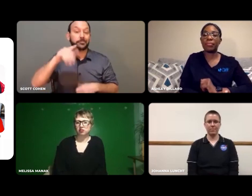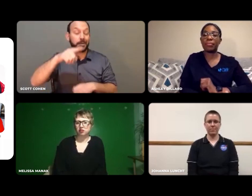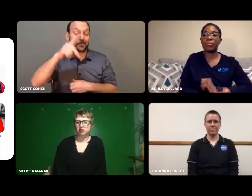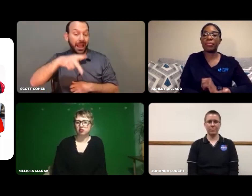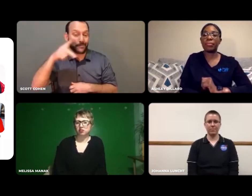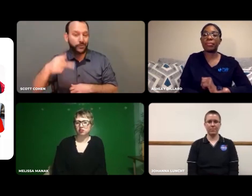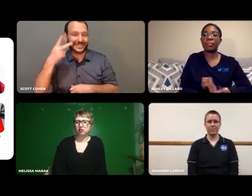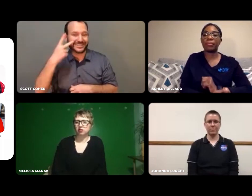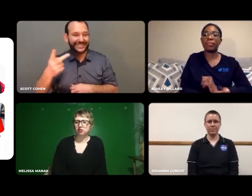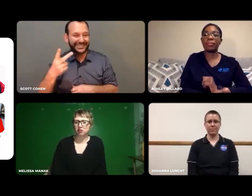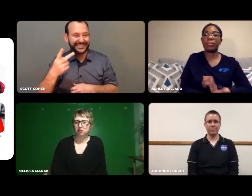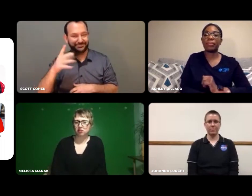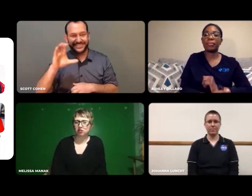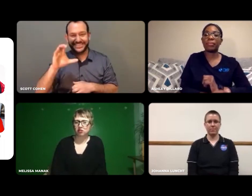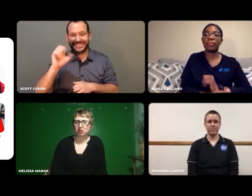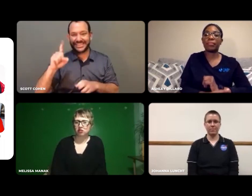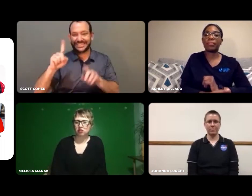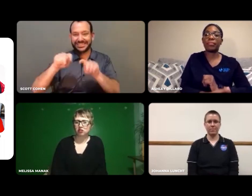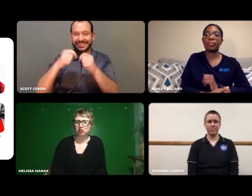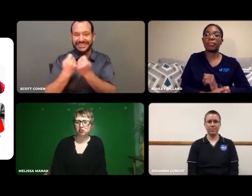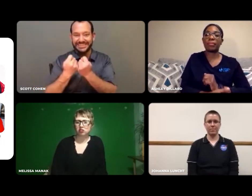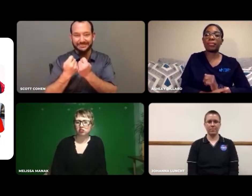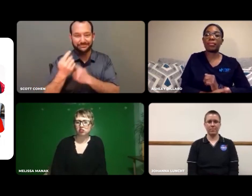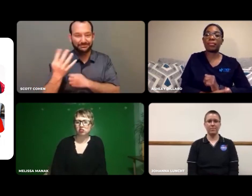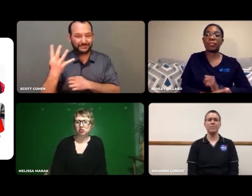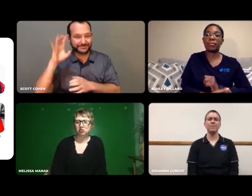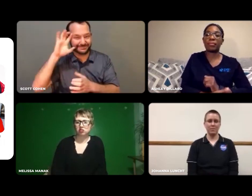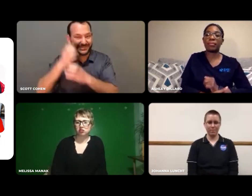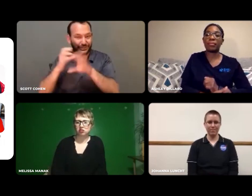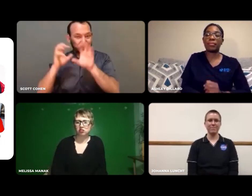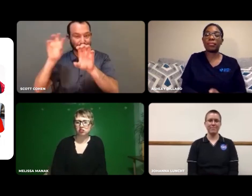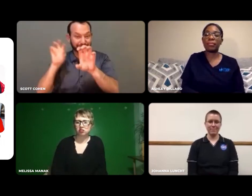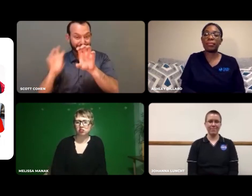You should see the PowerPoint slide that says, "Who are we?"